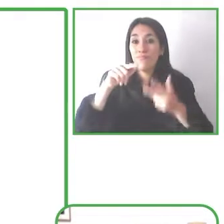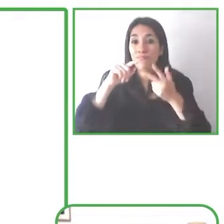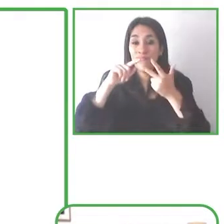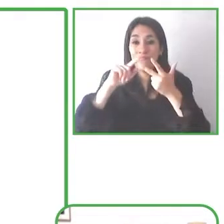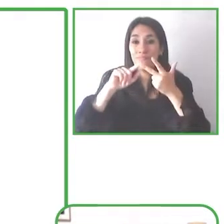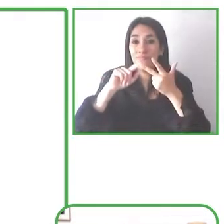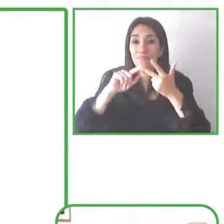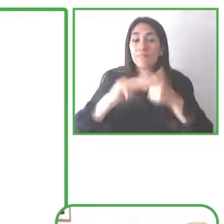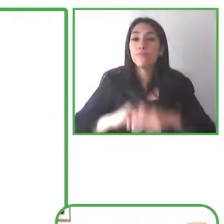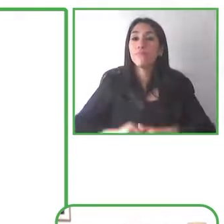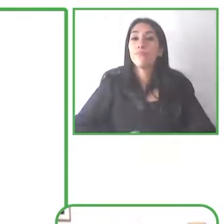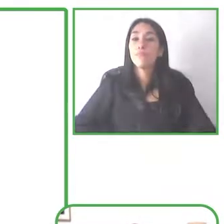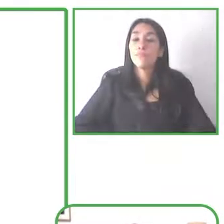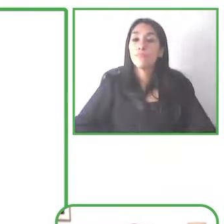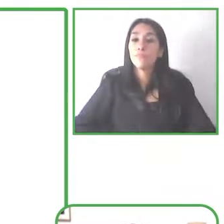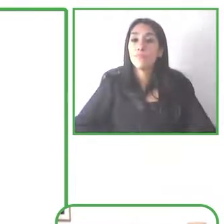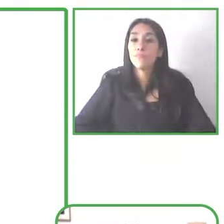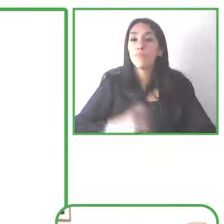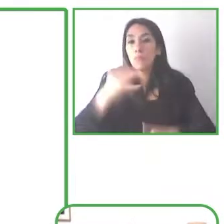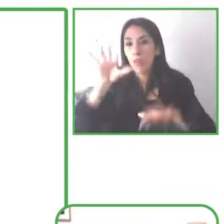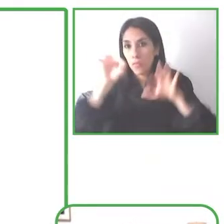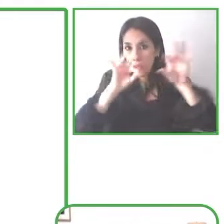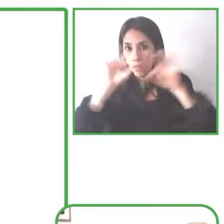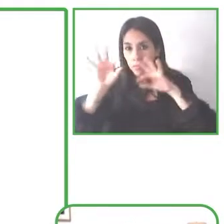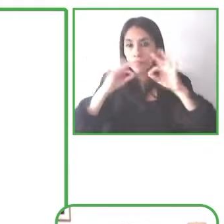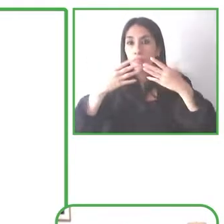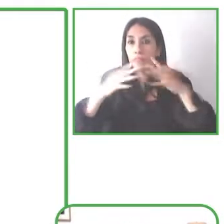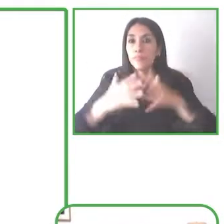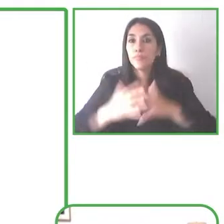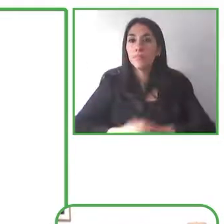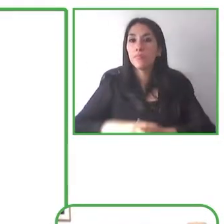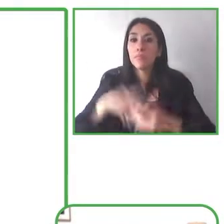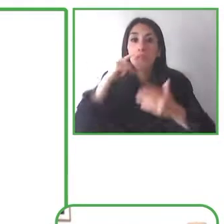that I happen to use most as somebody who's low vision but